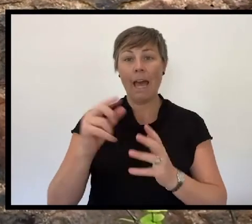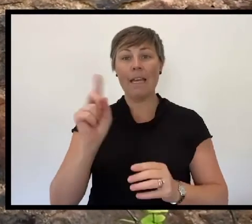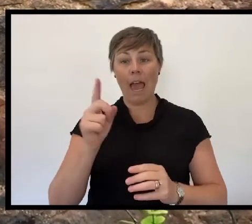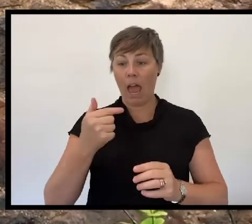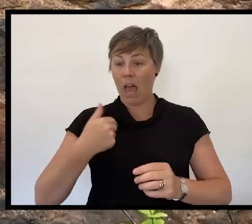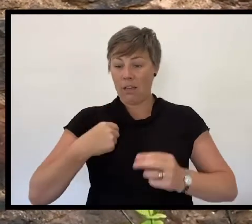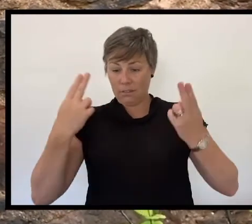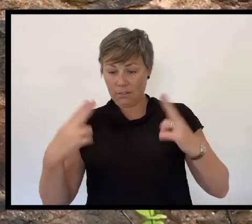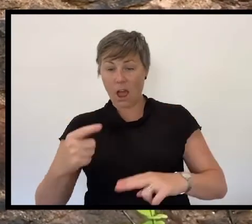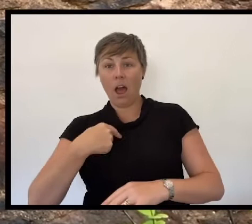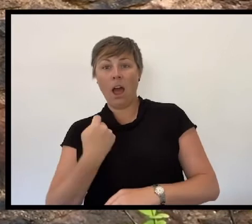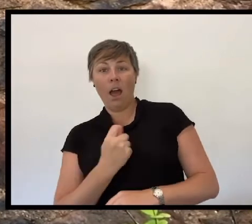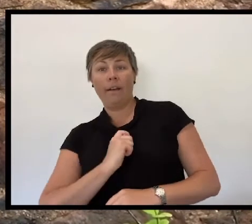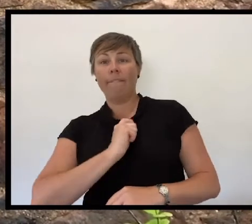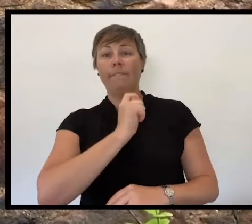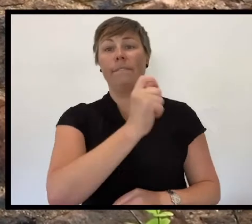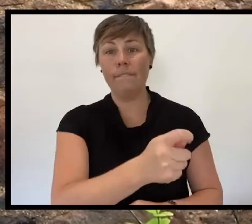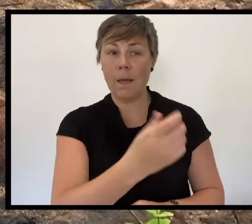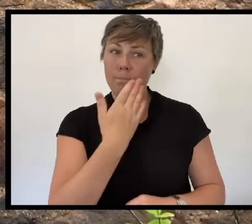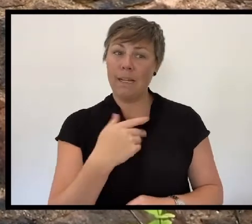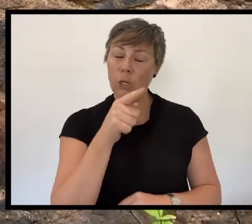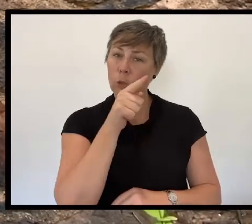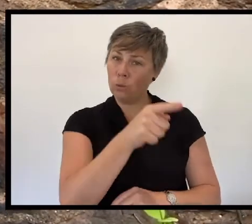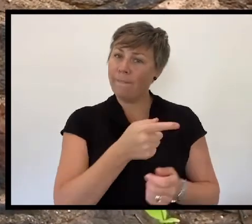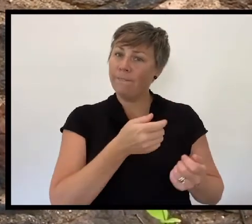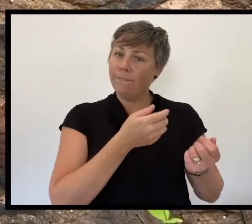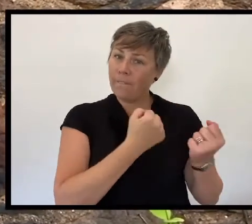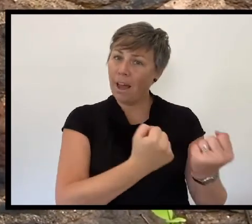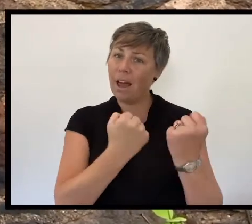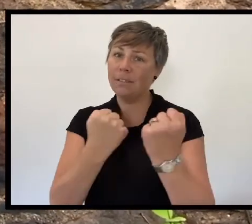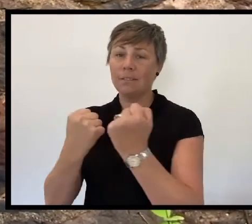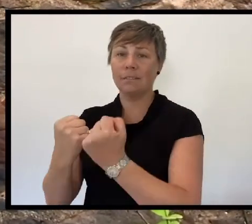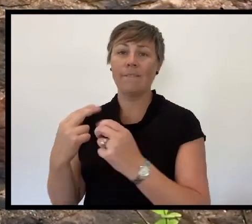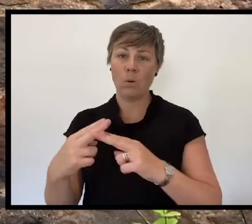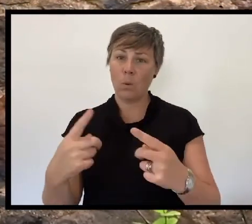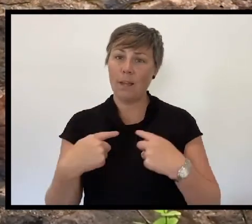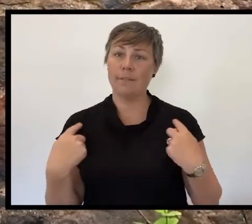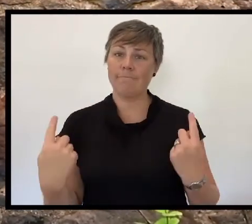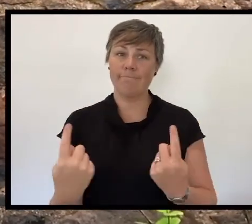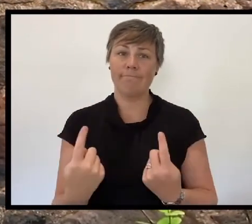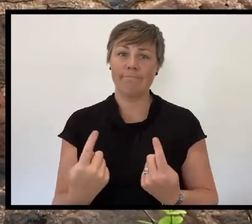If ye break faith with us who die We shall not sleep, though poppies grow In Flanders fields.